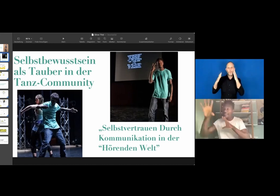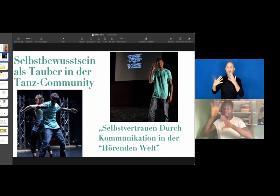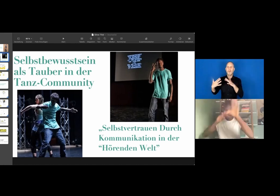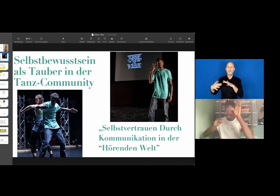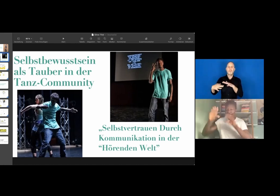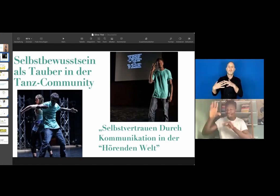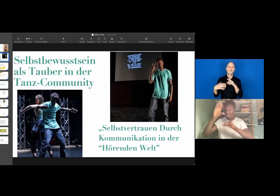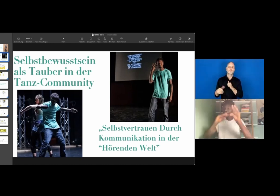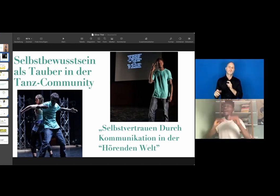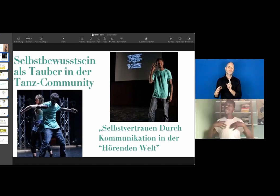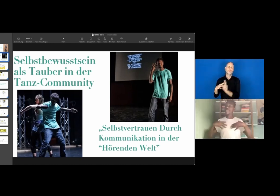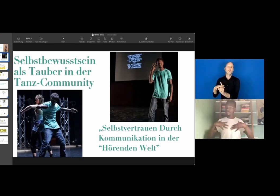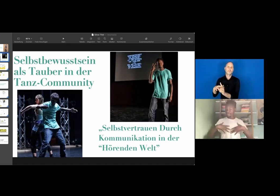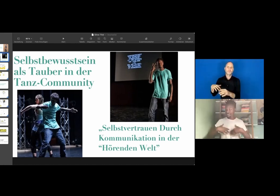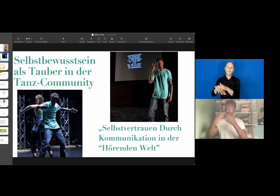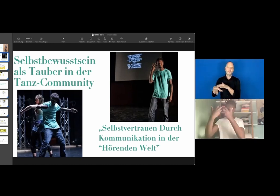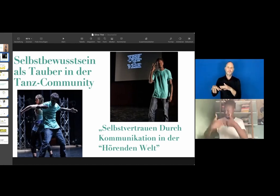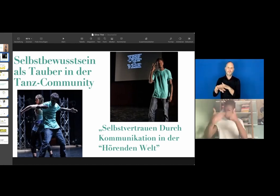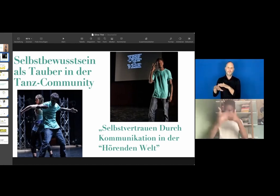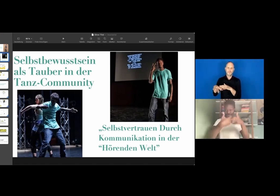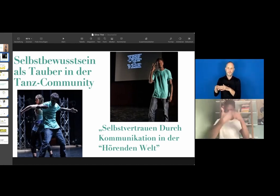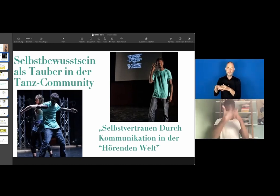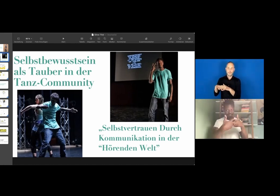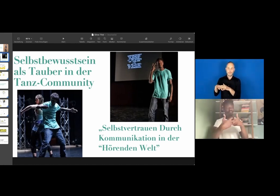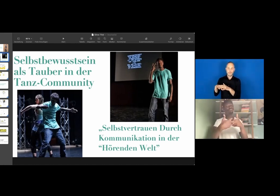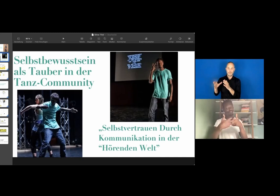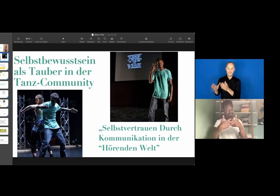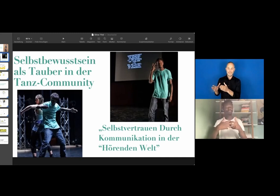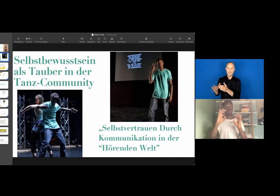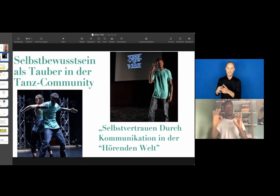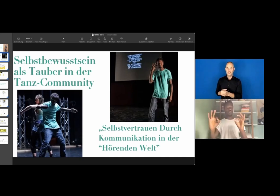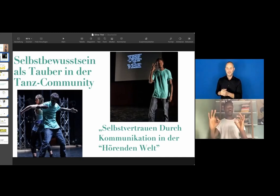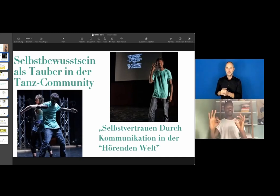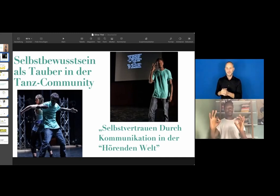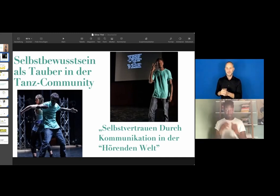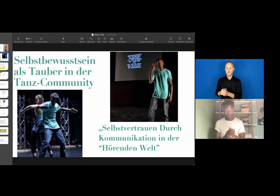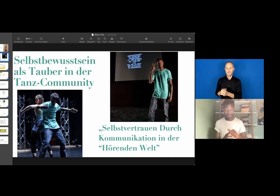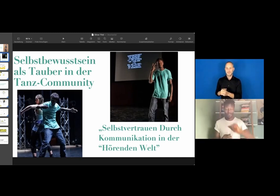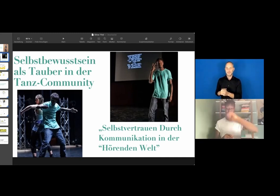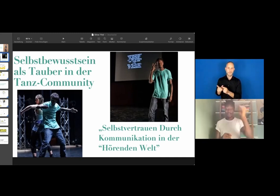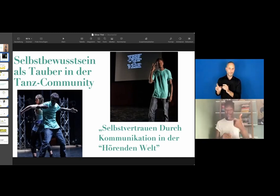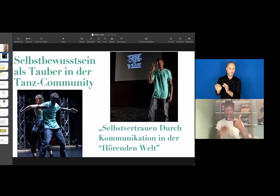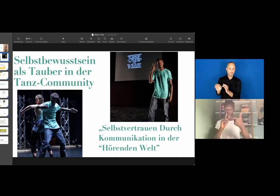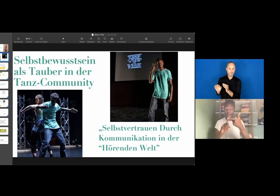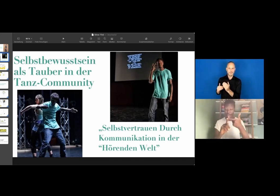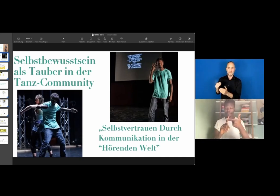of playing very, very much, because I learned to understand the visual cues that hearing people would give me.